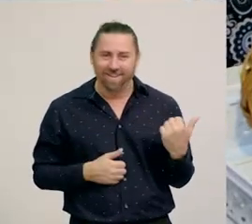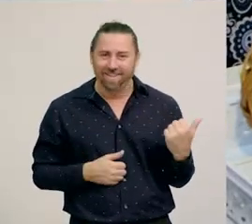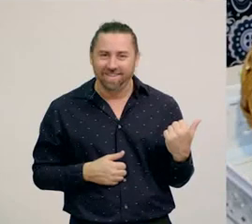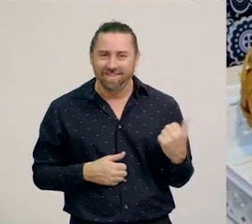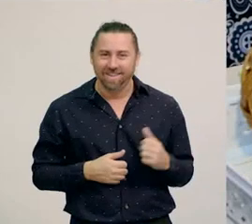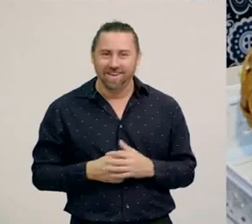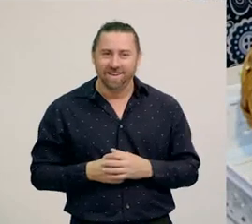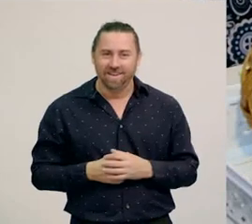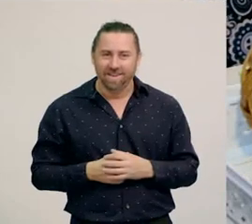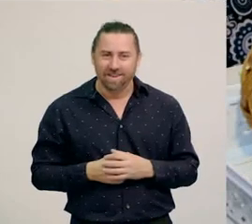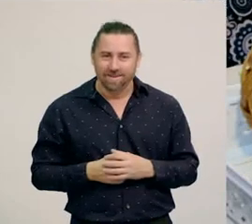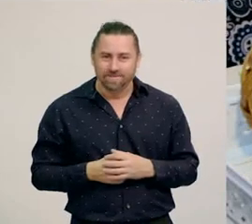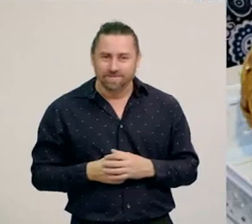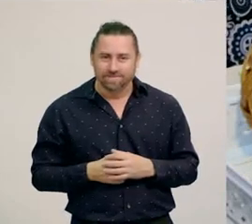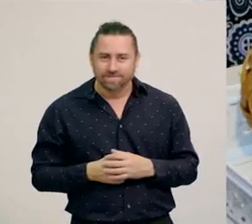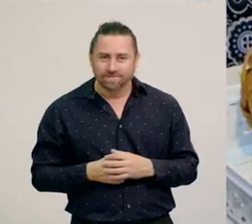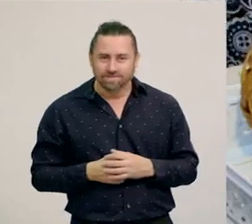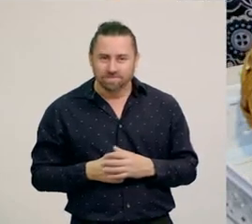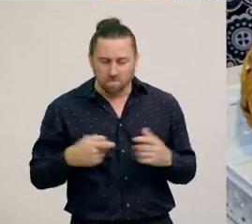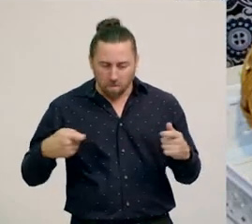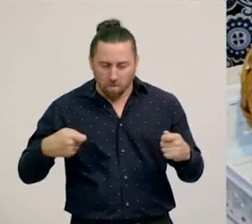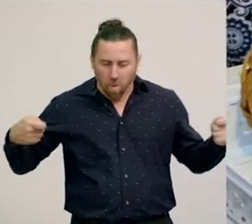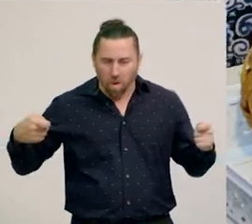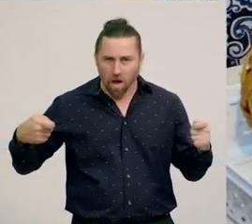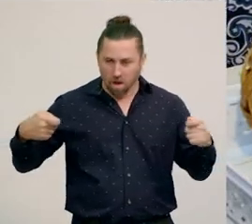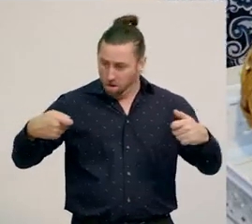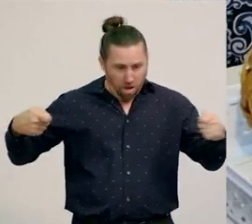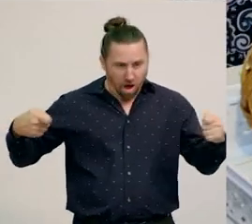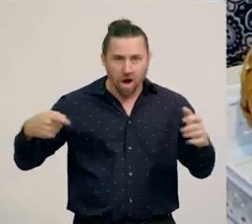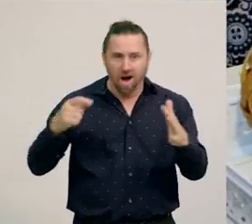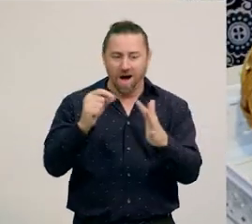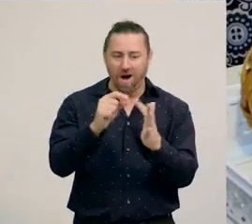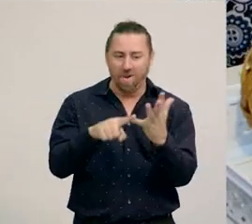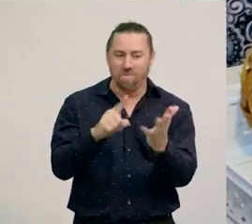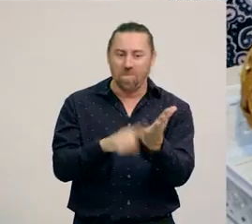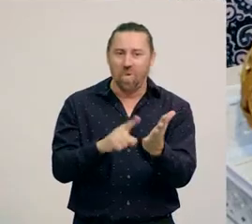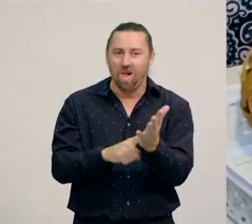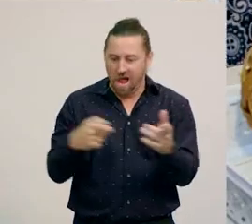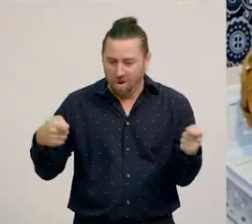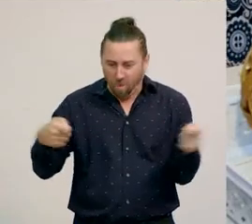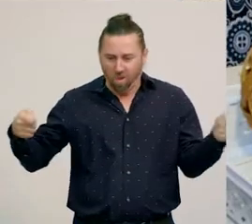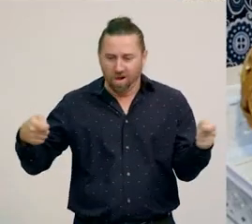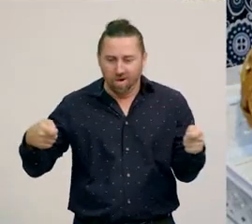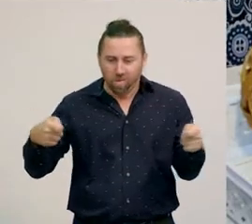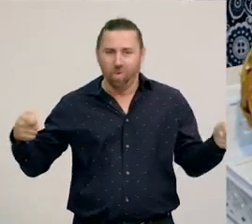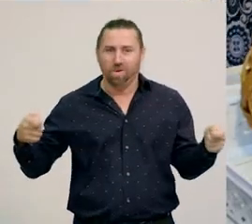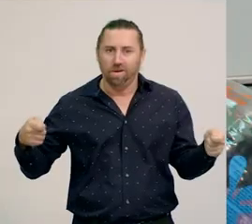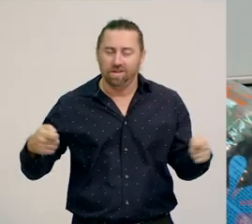Now it’s spinning really nicely and it’s fun. I can pull and relax it, and it goes really well.